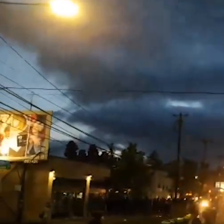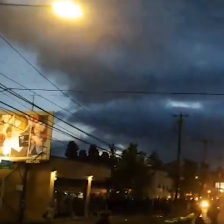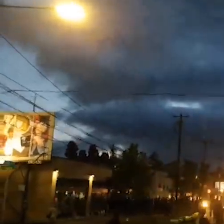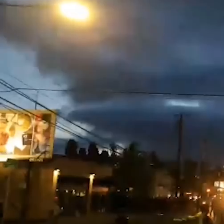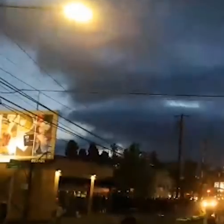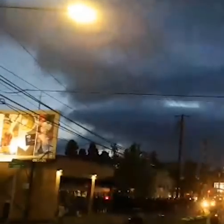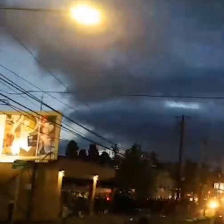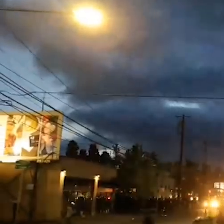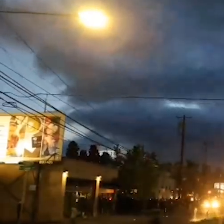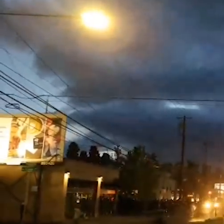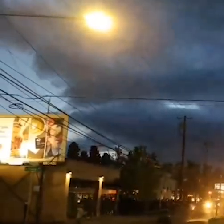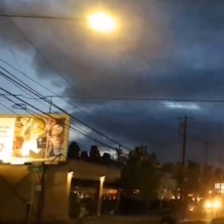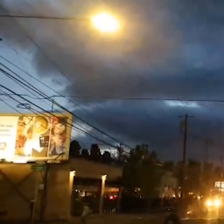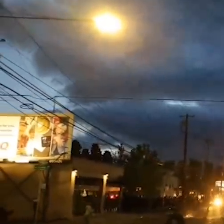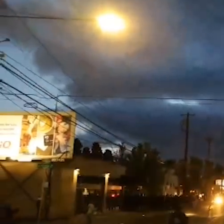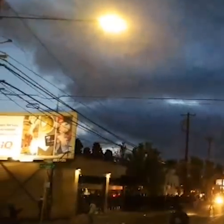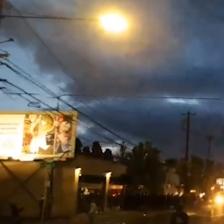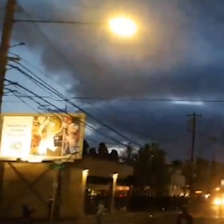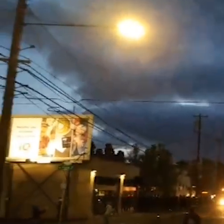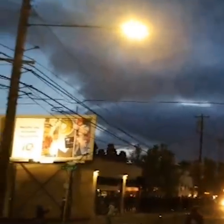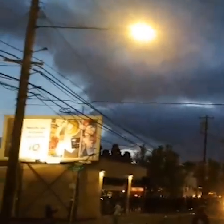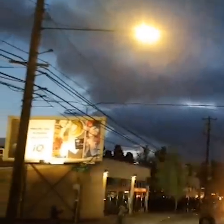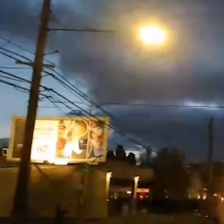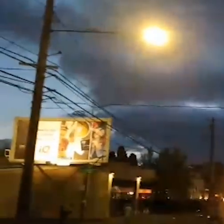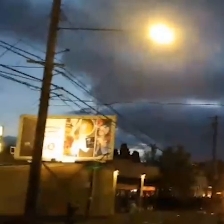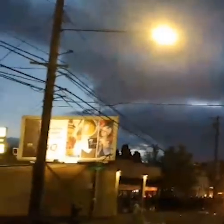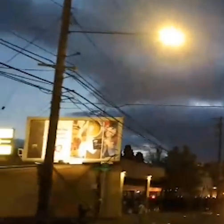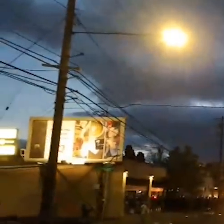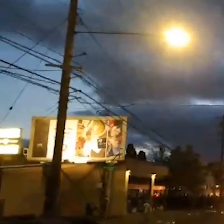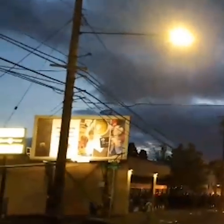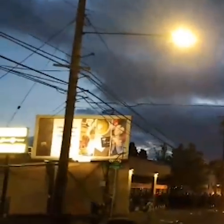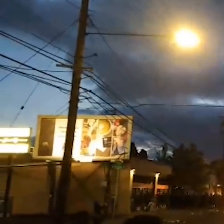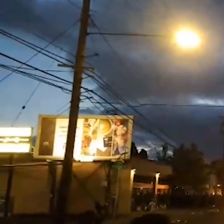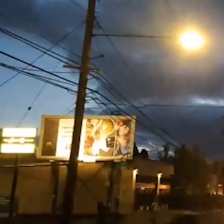included softball-sized rocks, some of which hit police officers and